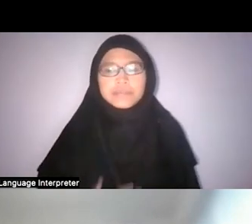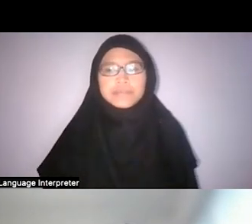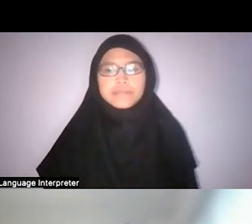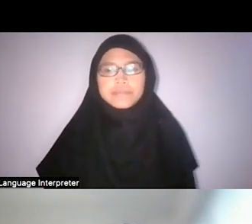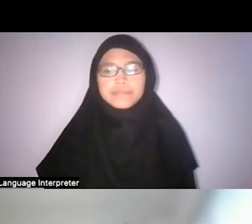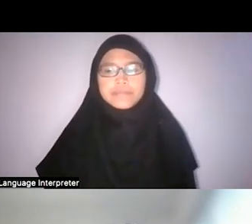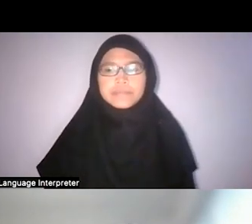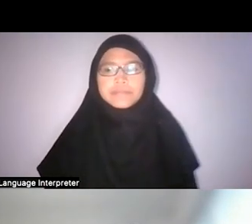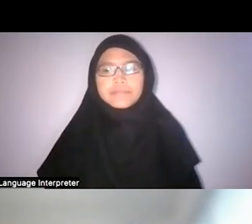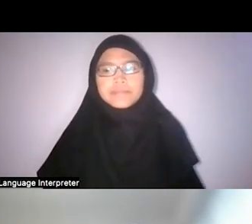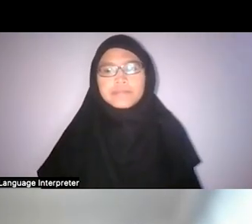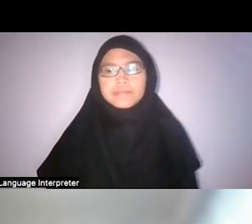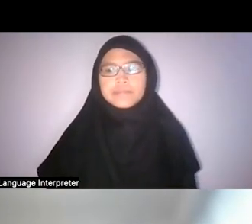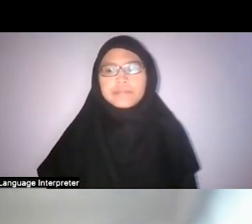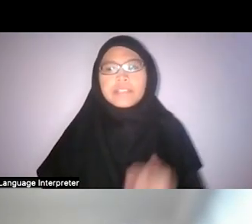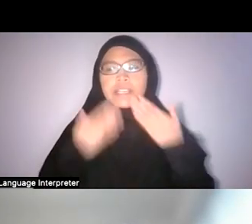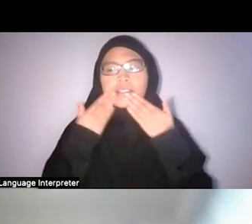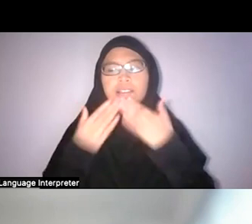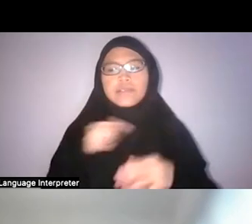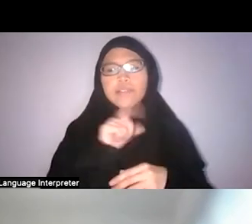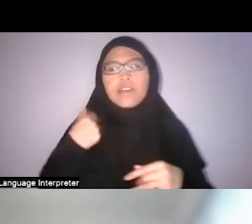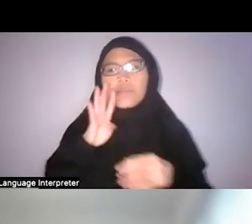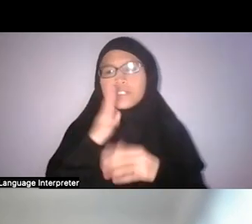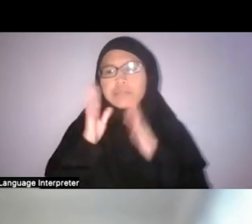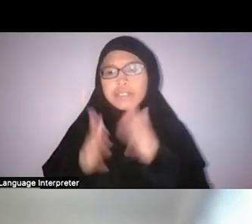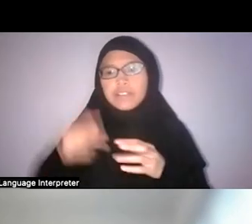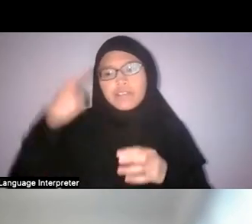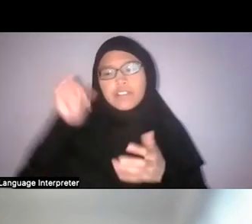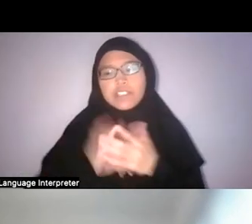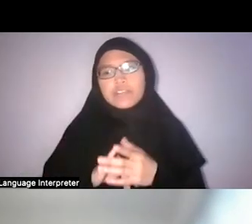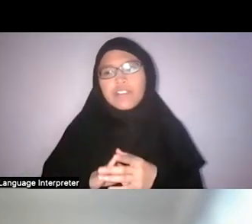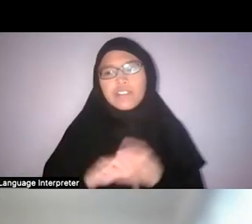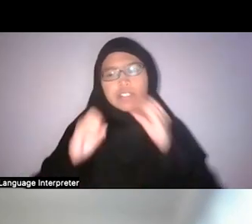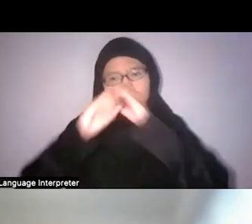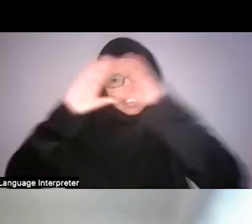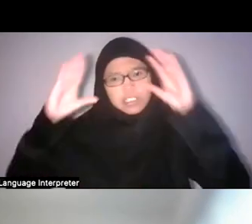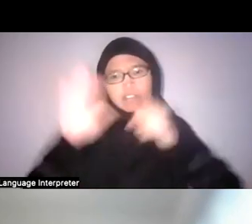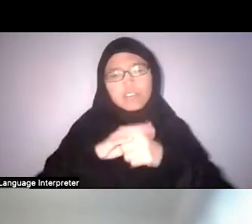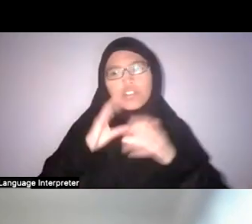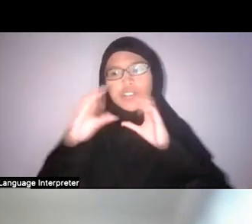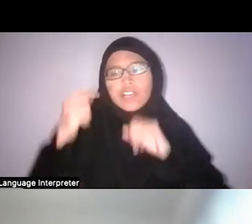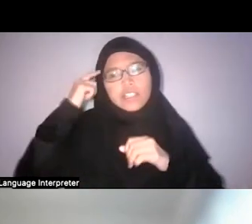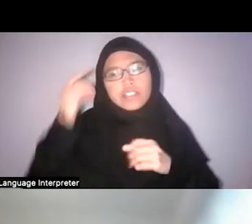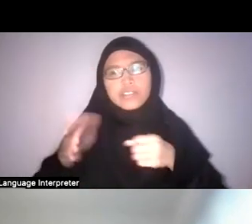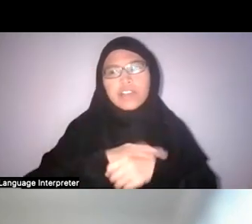Wei Lin: Thank you so much to our speakers for this really insightful conversation, I think you’ve covered so much in the past hour and a half!